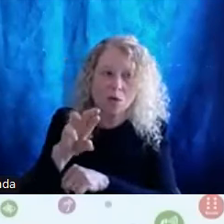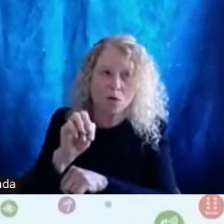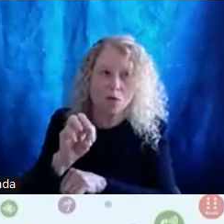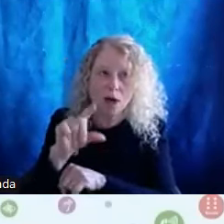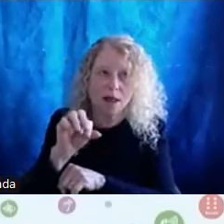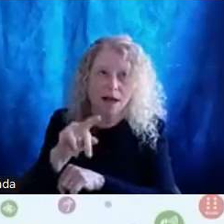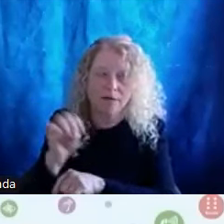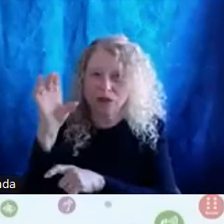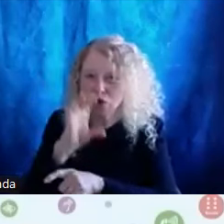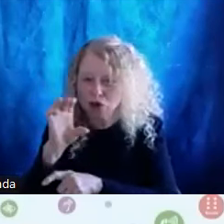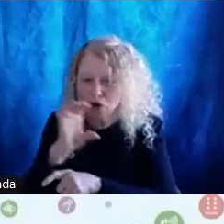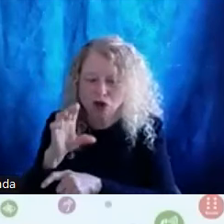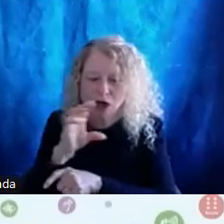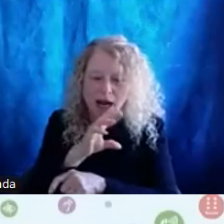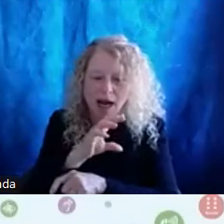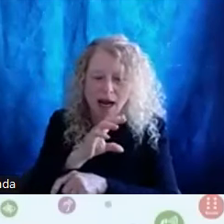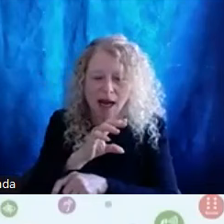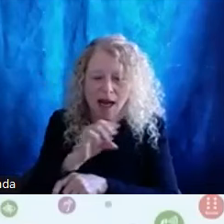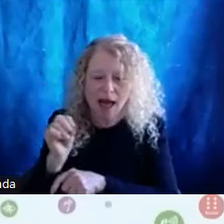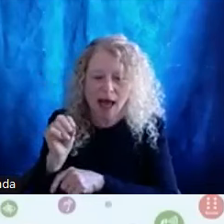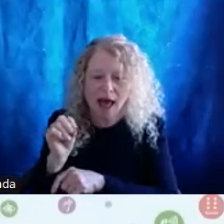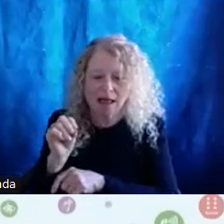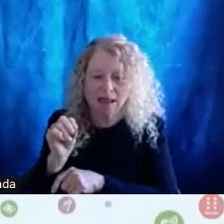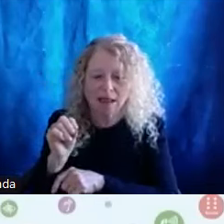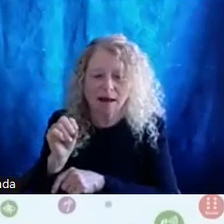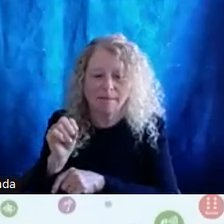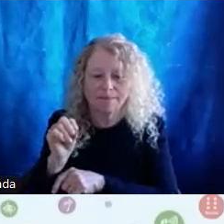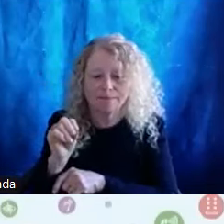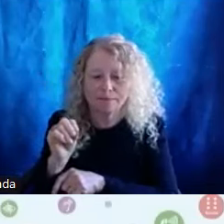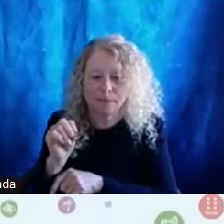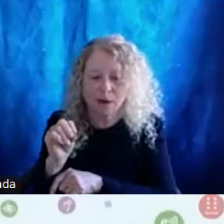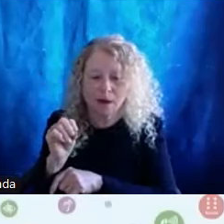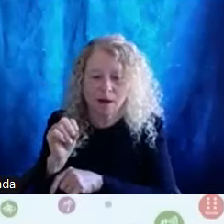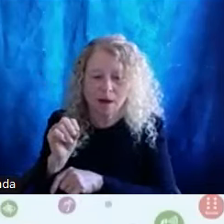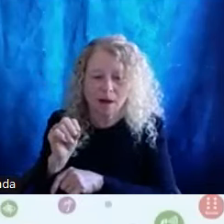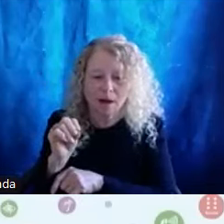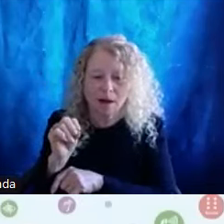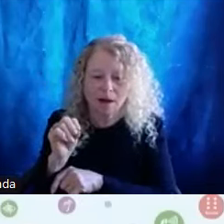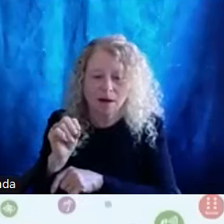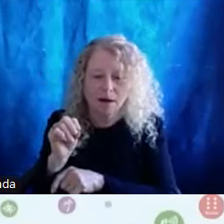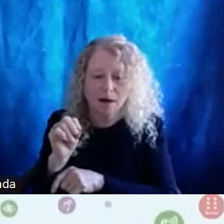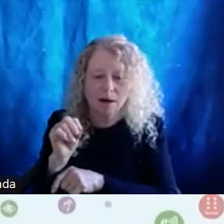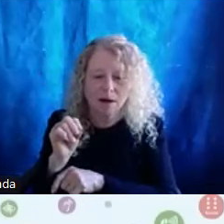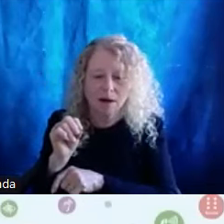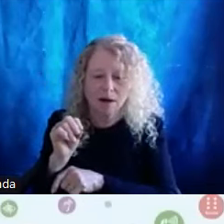Theresa works hard and makes a difference. She's currently a contract administrator and data specialist